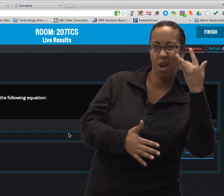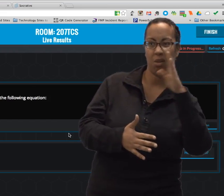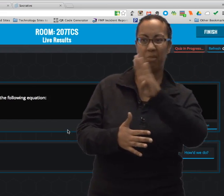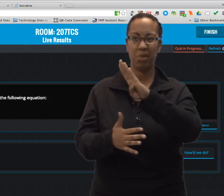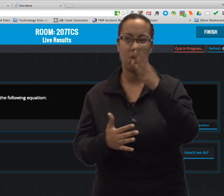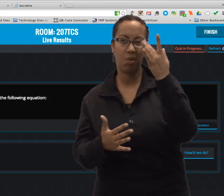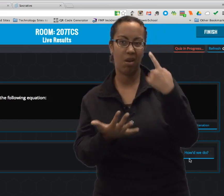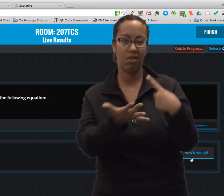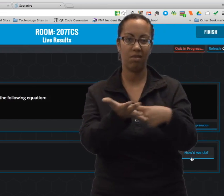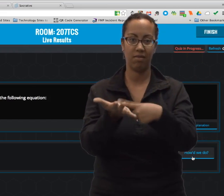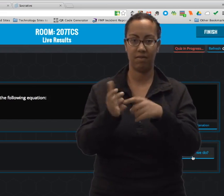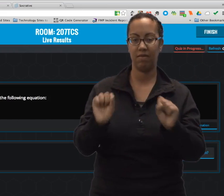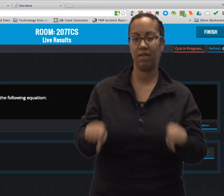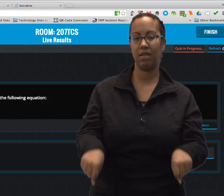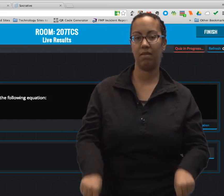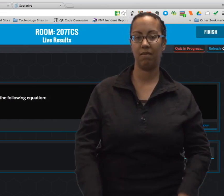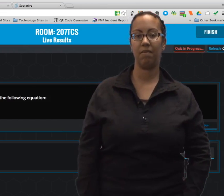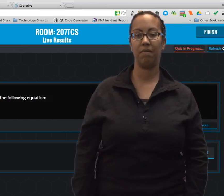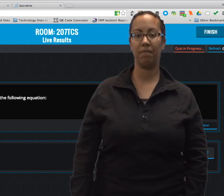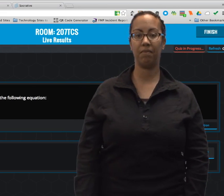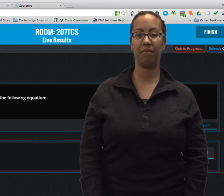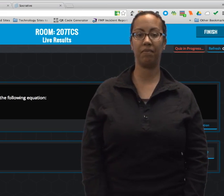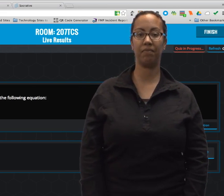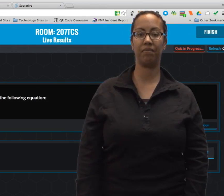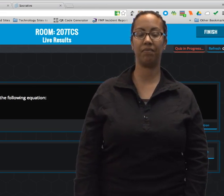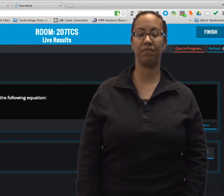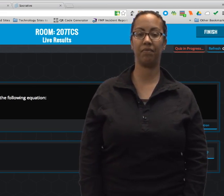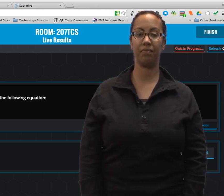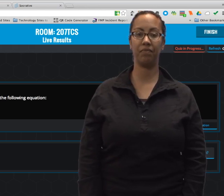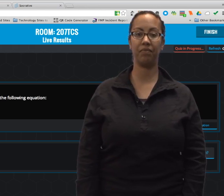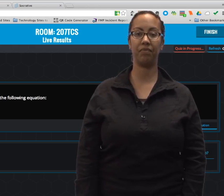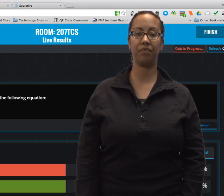You can have a discussion about why you would choose A or why you would choose B.